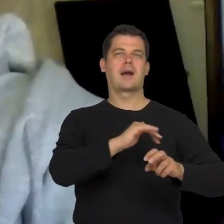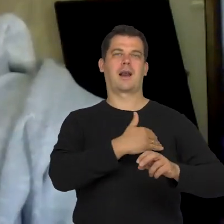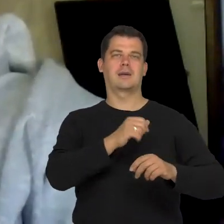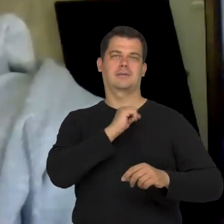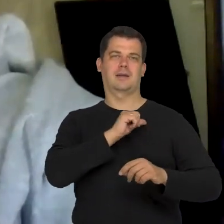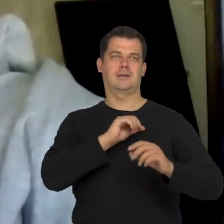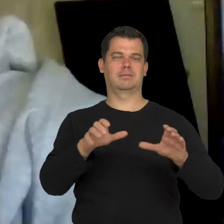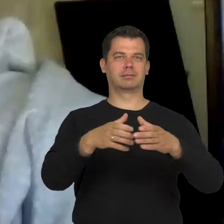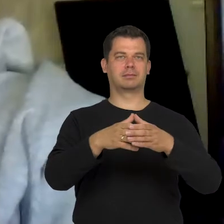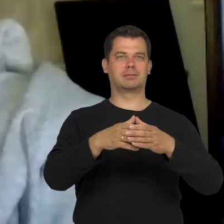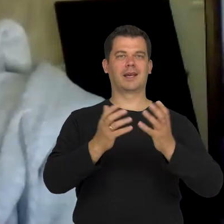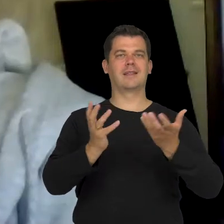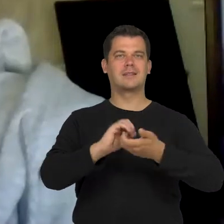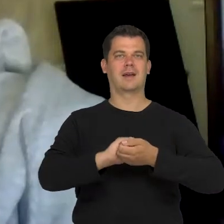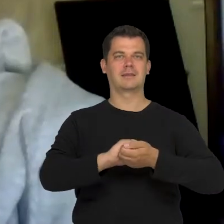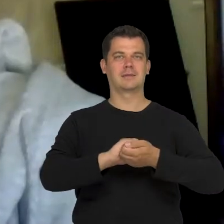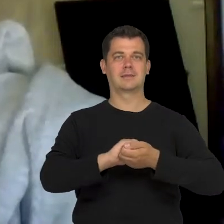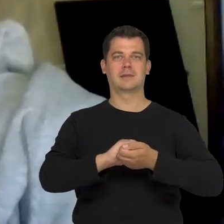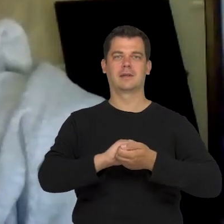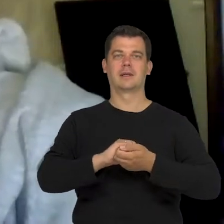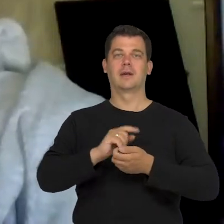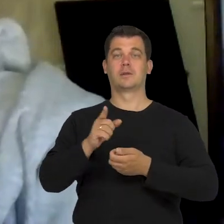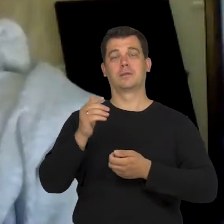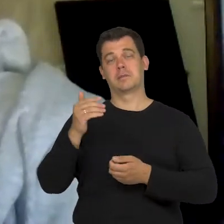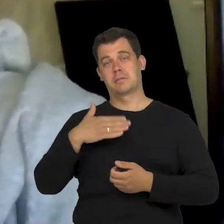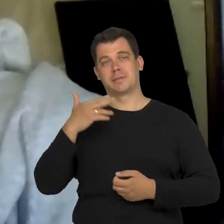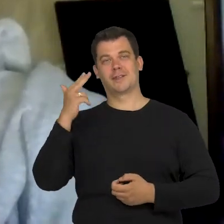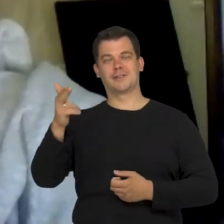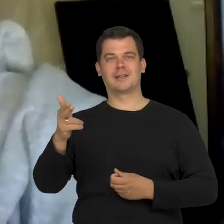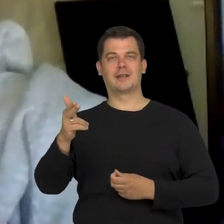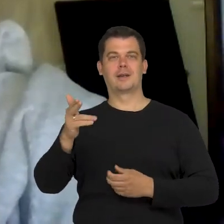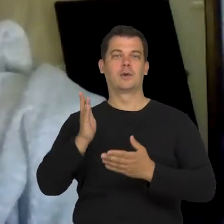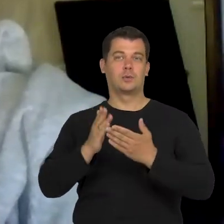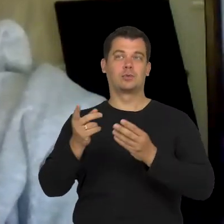To institutions which, hopefully, will soon change in a great way.